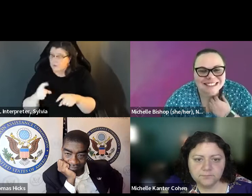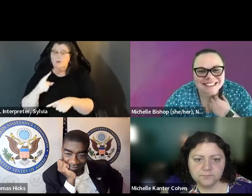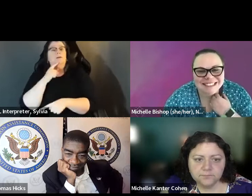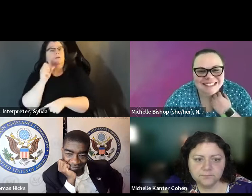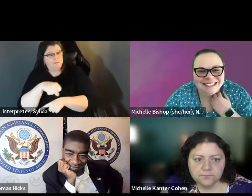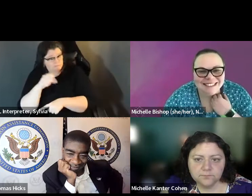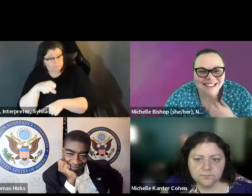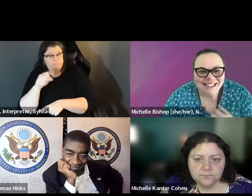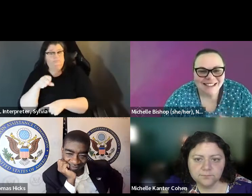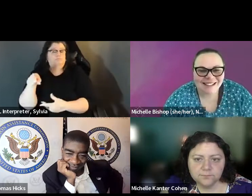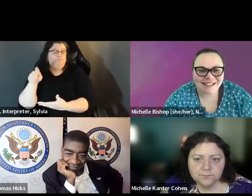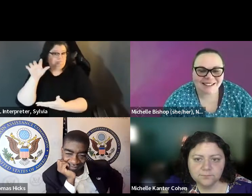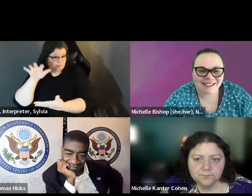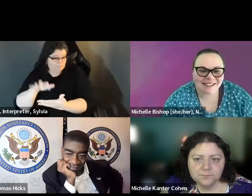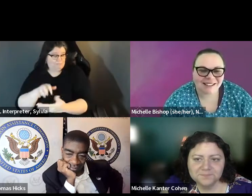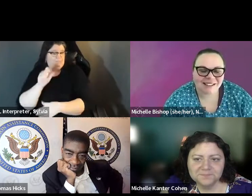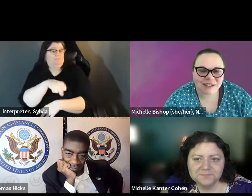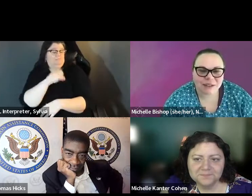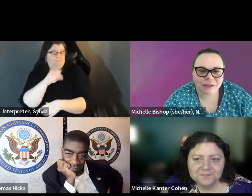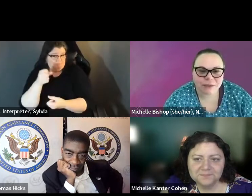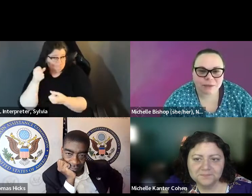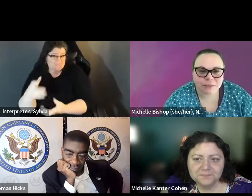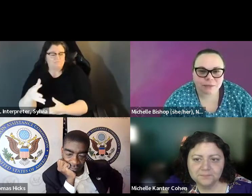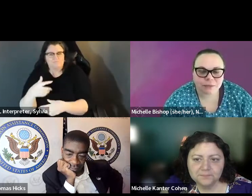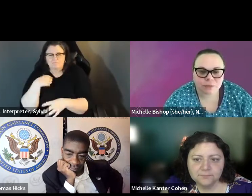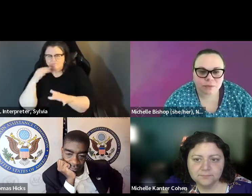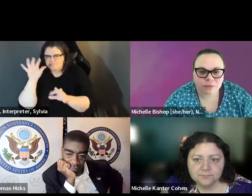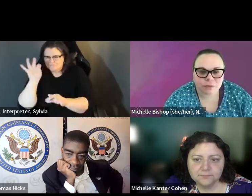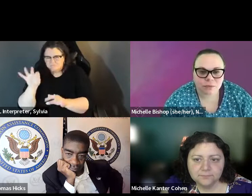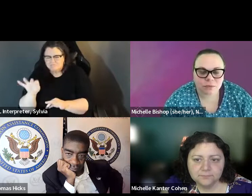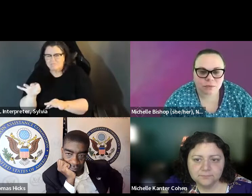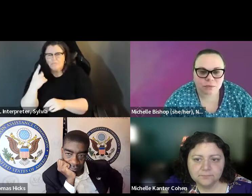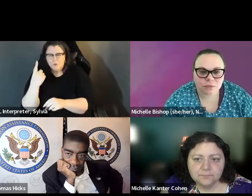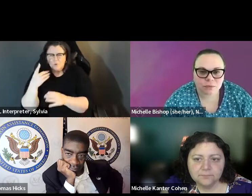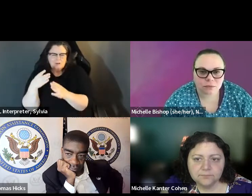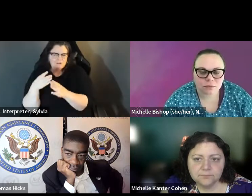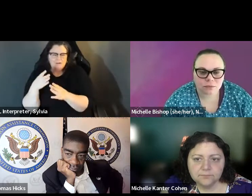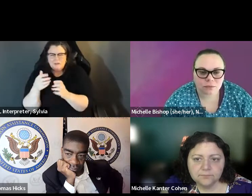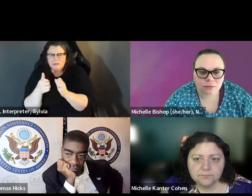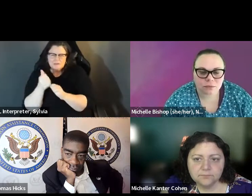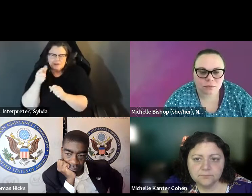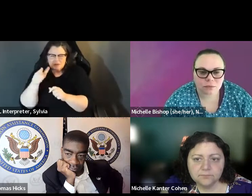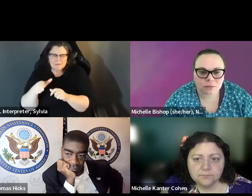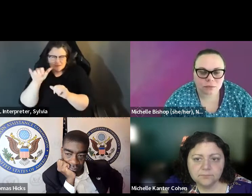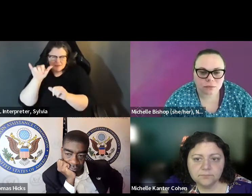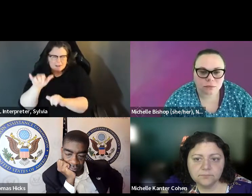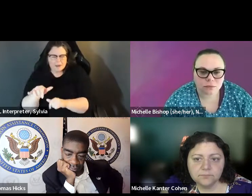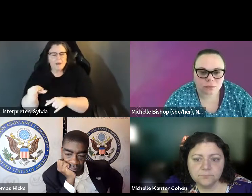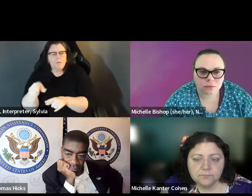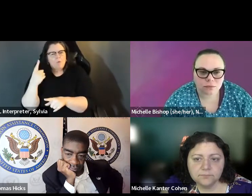there questions in the chat we can address quickly. thanks, Kitlin. And yes, the chat is lit. » Tony: Thanks, Caitlyn. And yes, the chat is lit. Just as